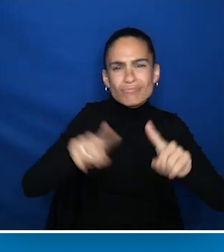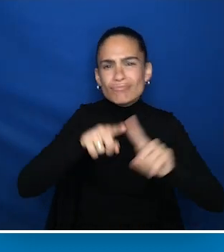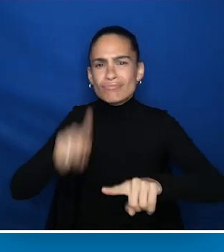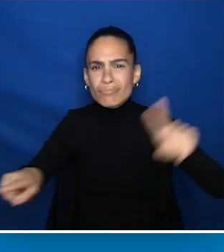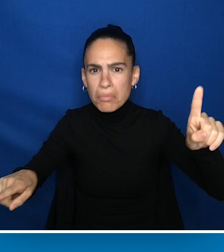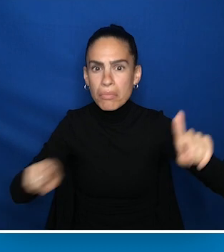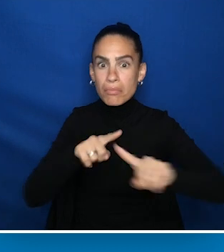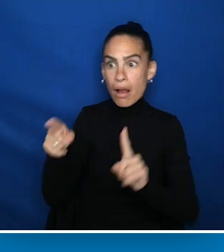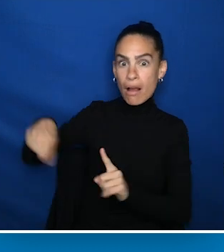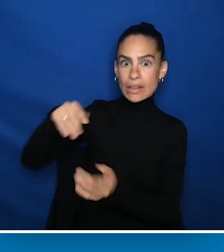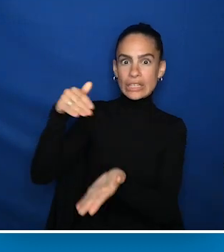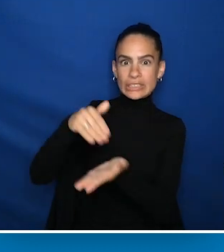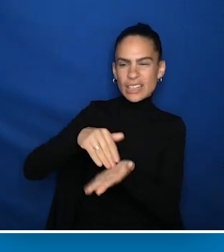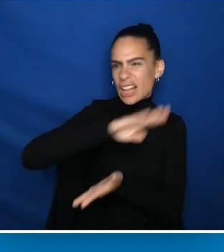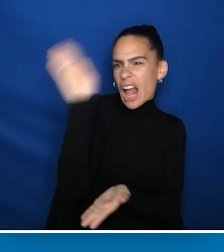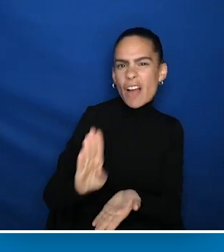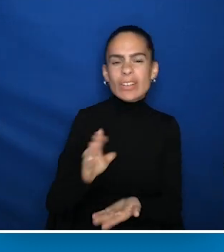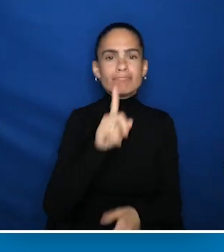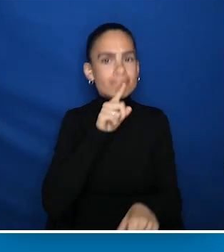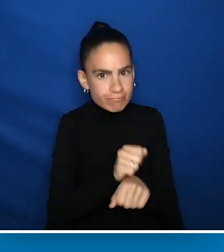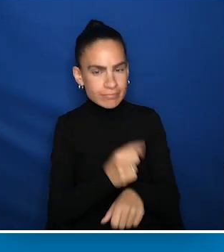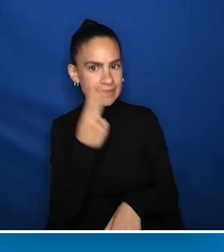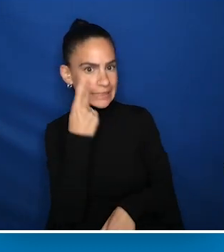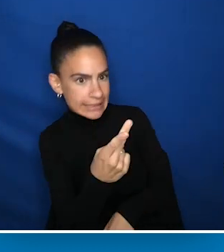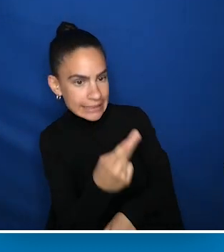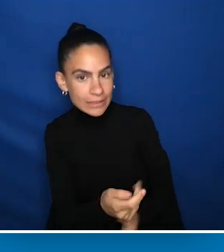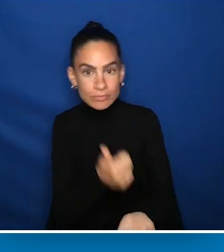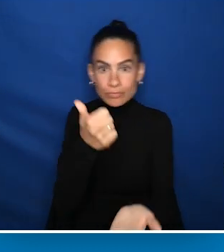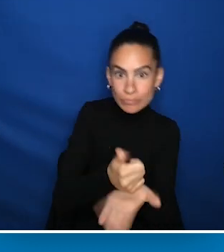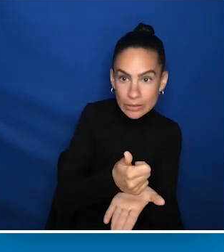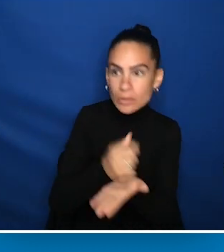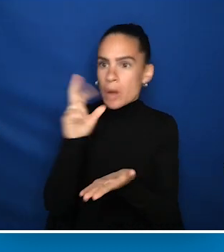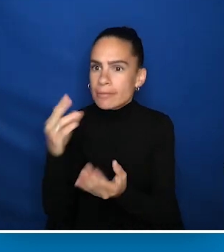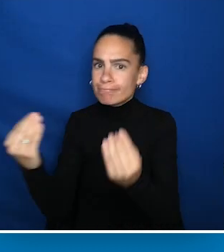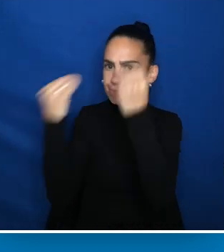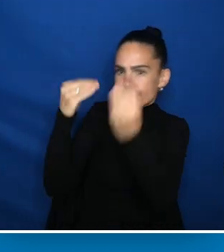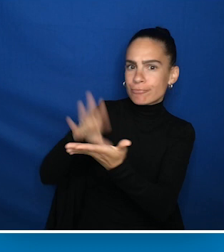without having seen or have treated or received any formal education